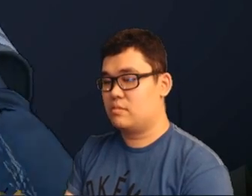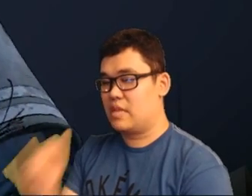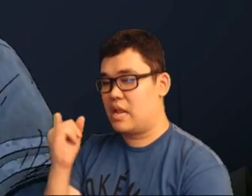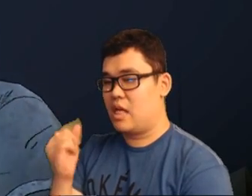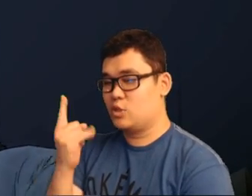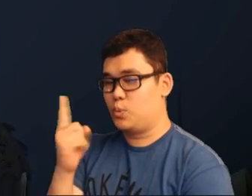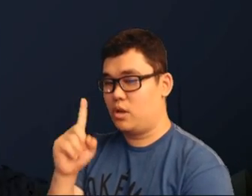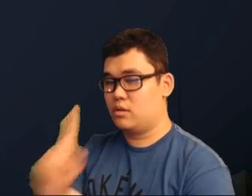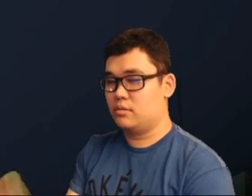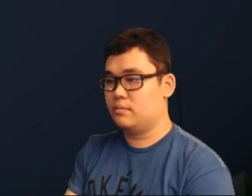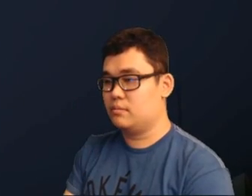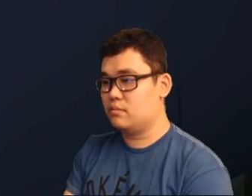Last one.